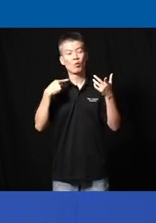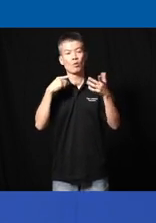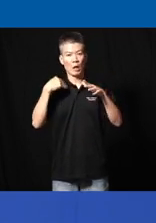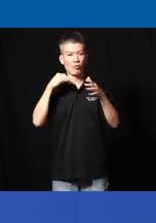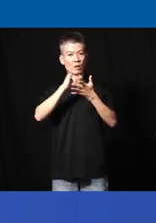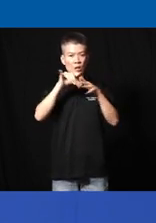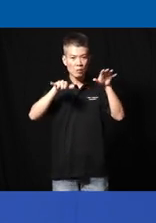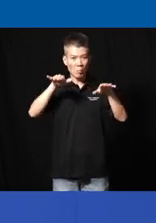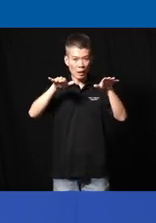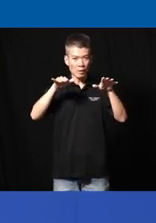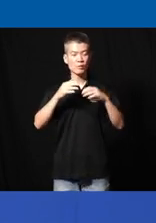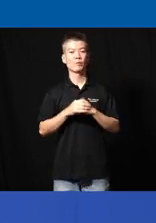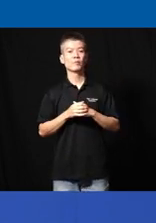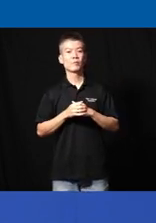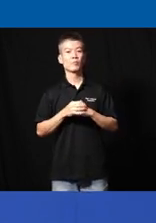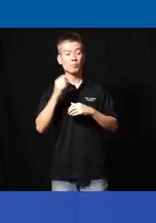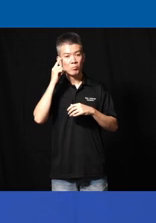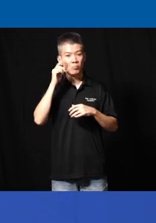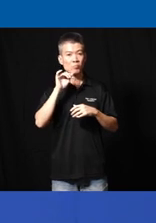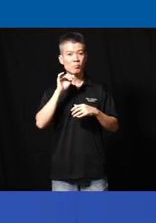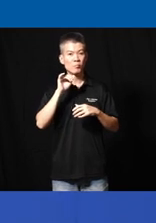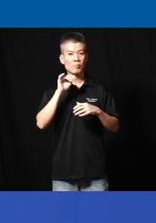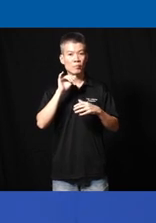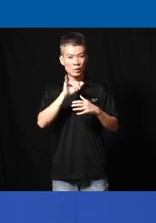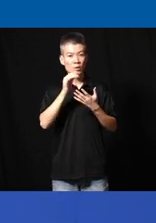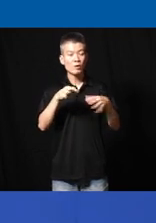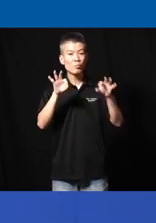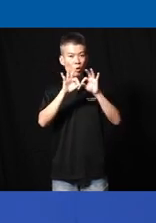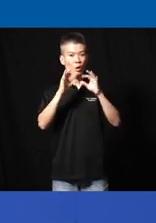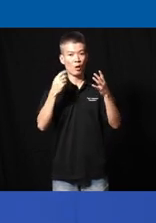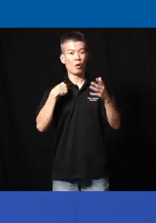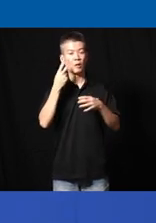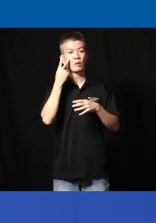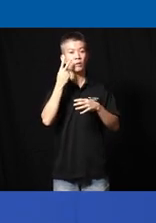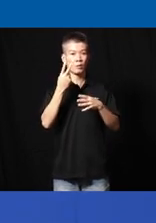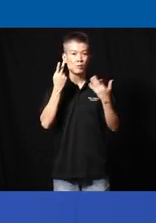the balance right so I think this is this is this is important and this is how I see uh stranger's